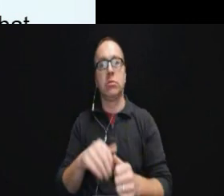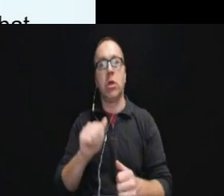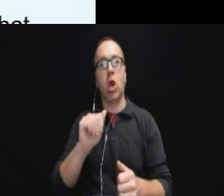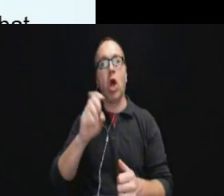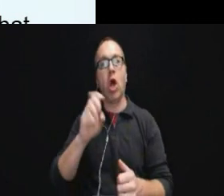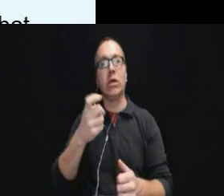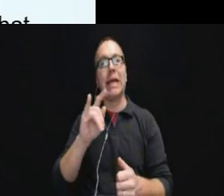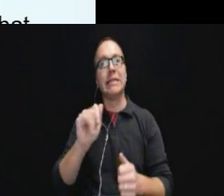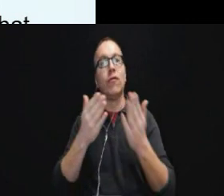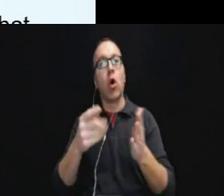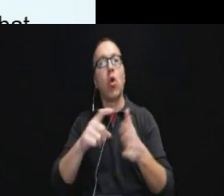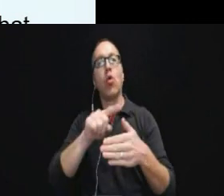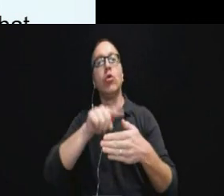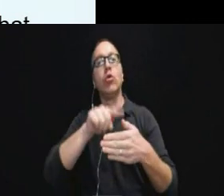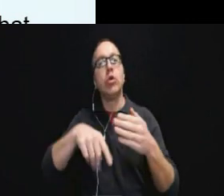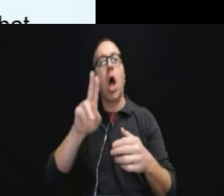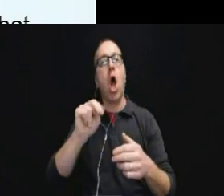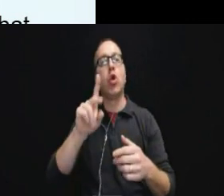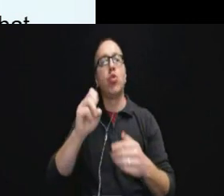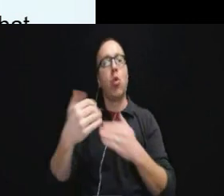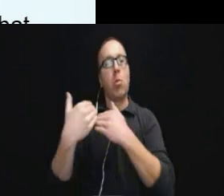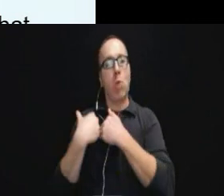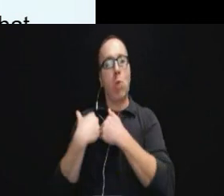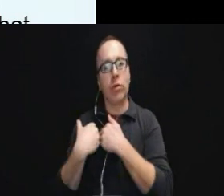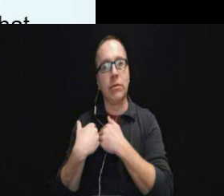service would result in an undue burden or fundamental alteration.